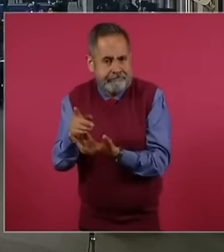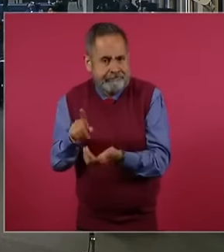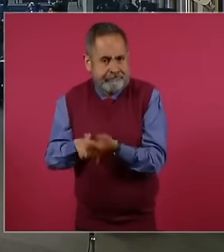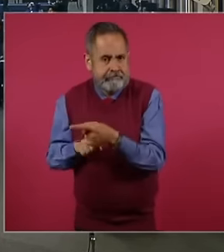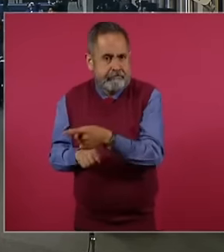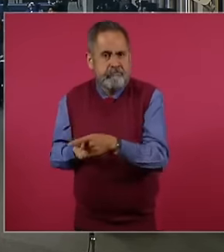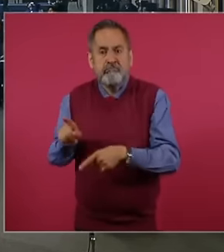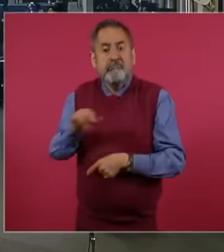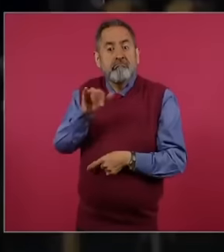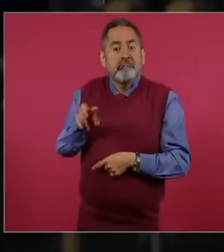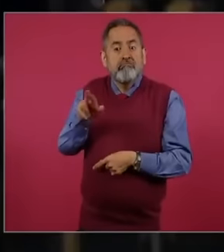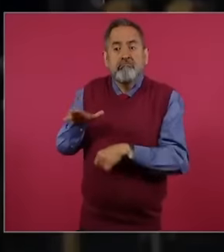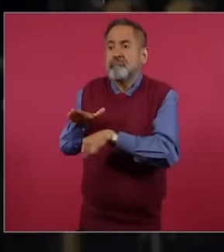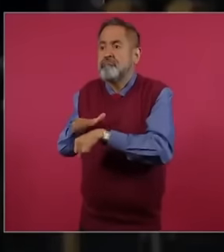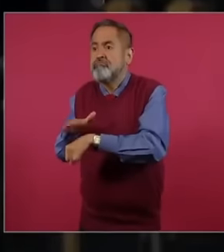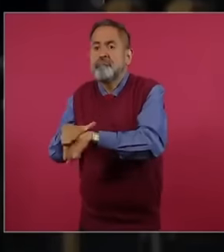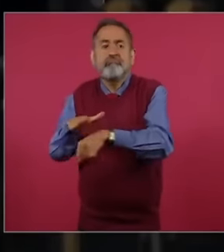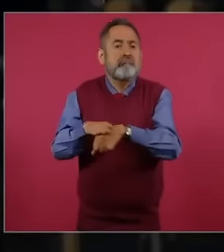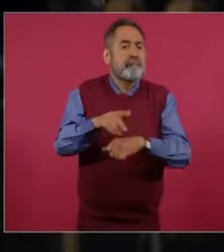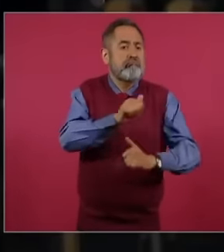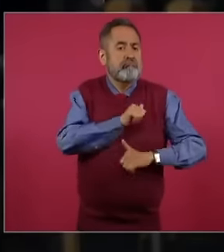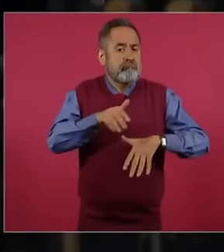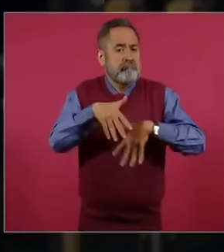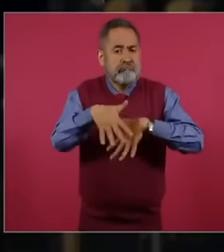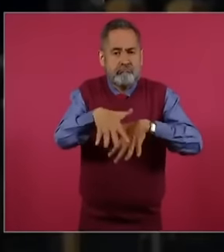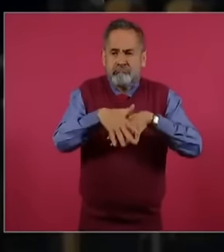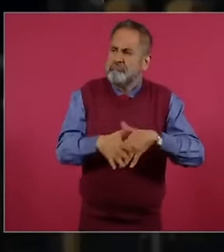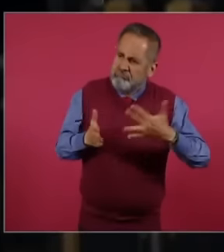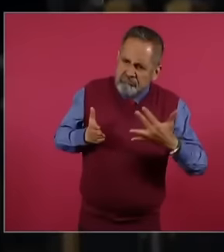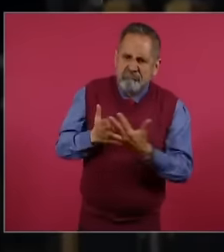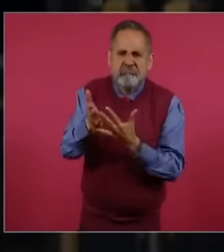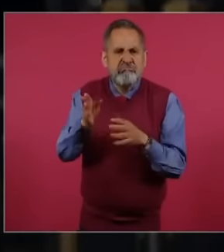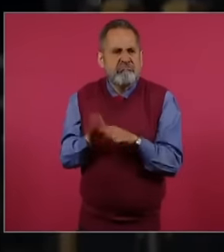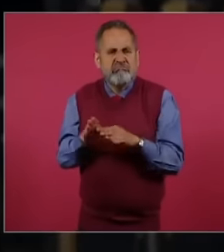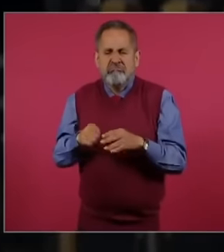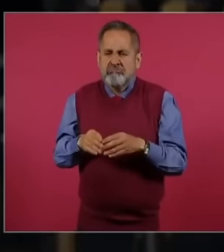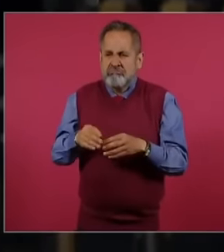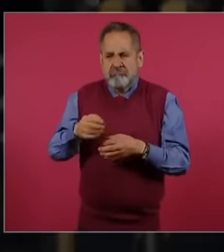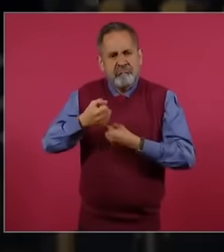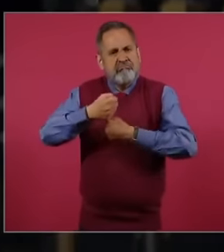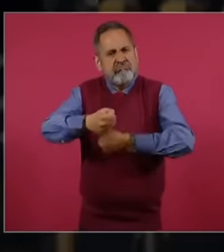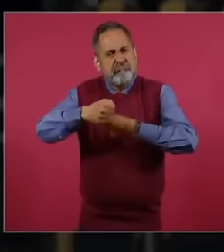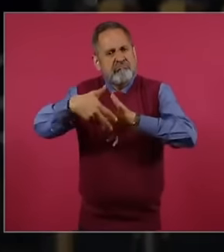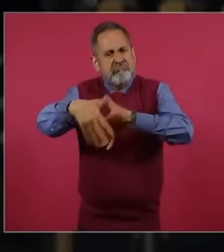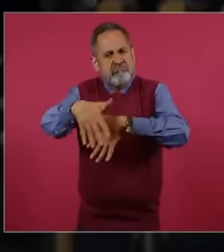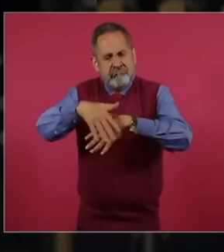calling for the Venezuelan army to get involved in the elections and practically carry out